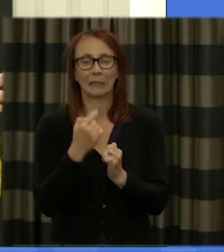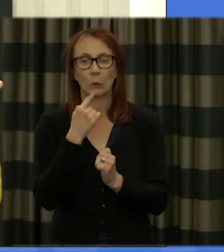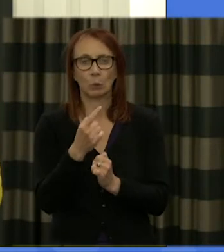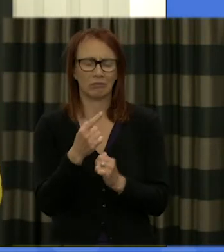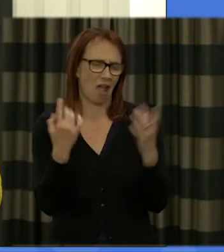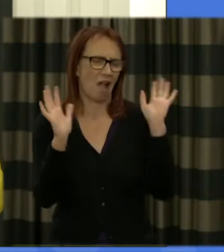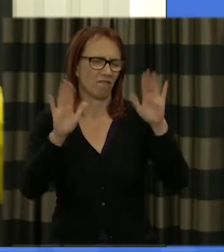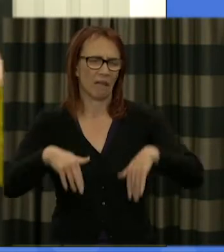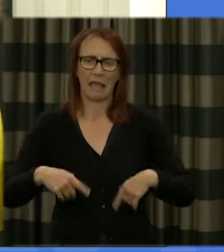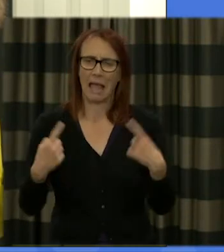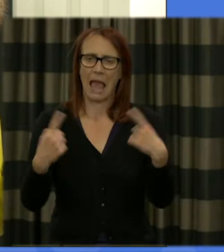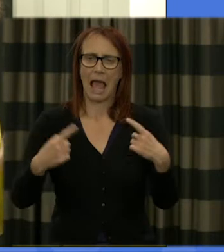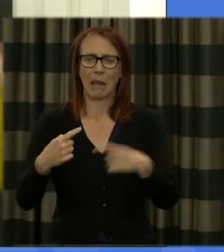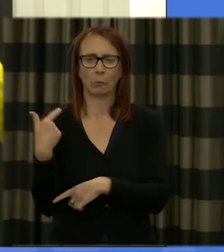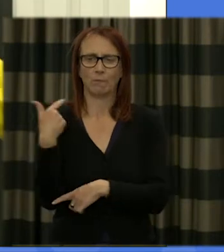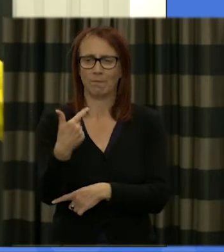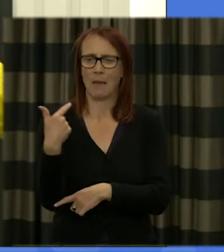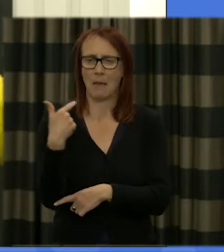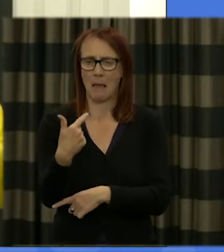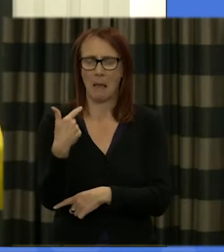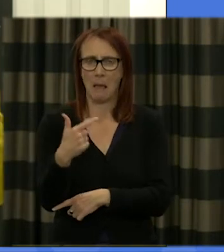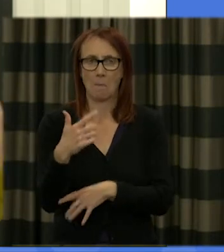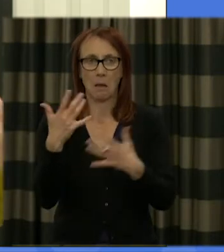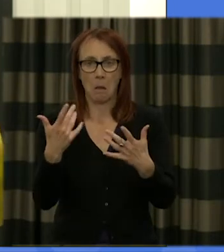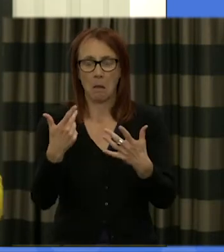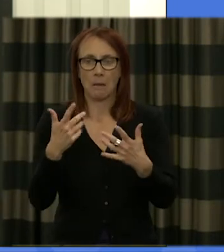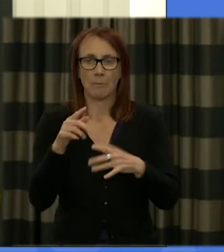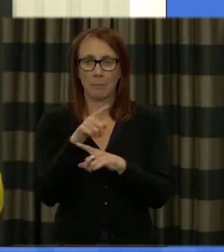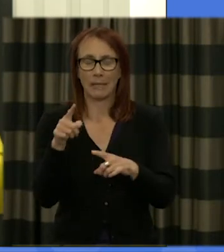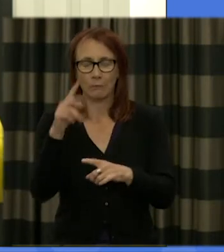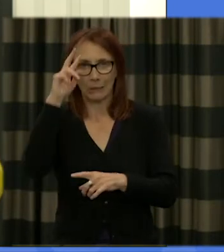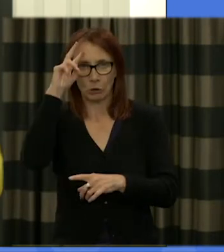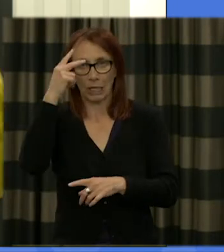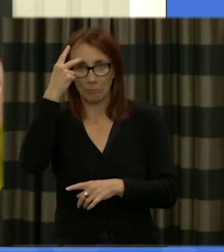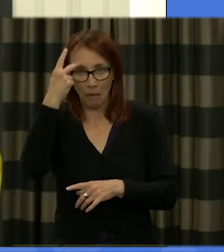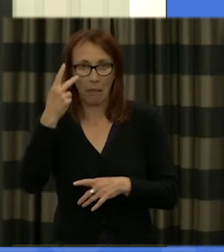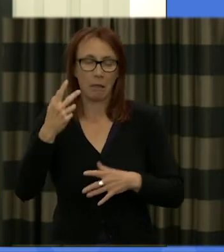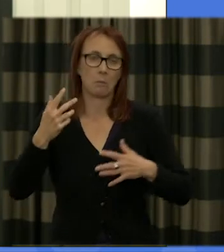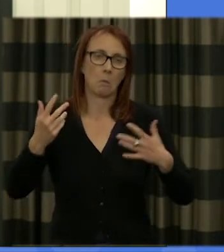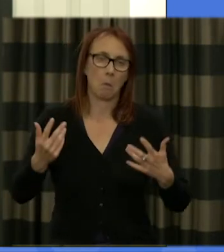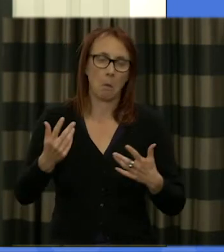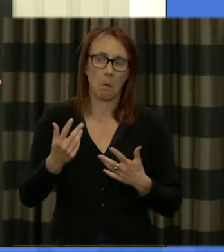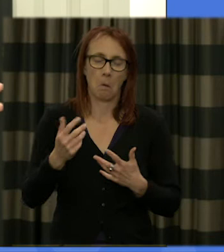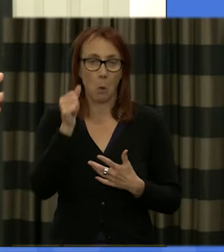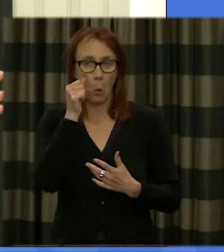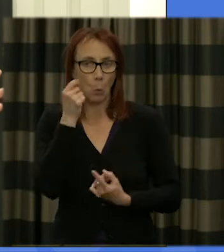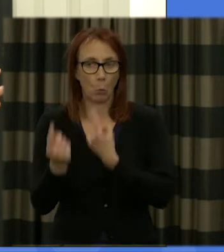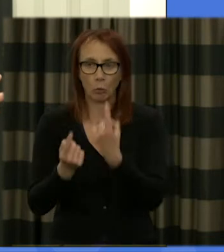broadcasting consent from weekend one to now as we've kind of matured as an assembly and as you've got to know each other and got to know more about the